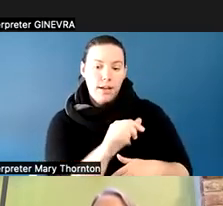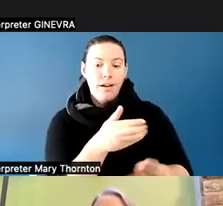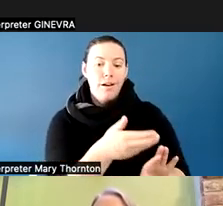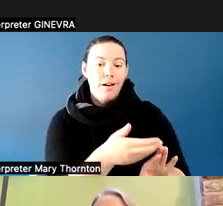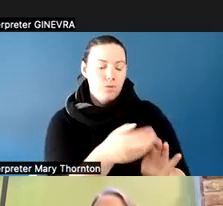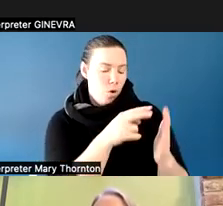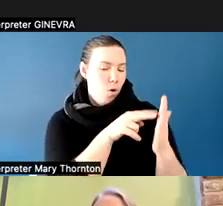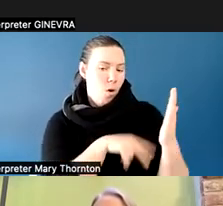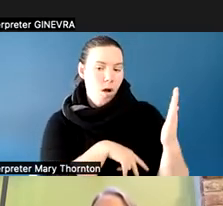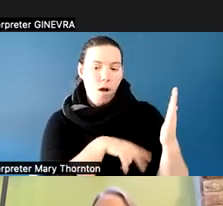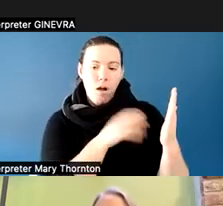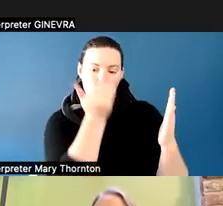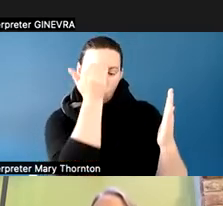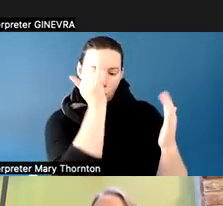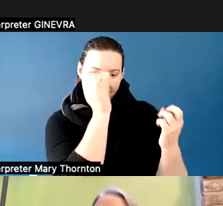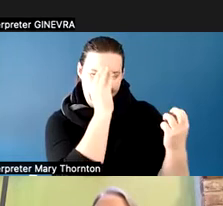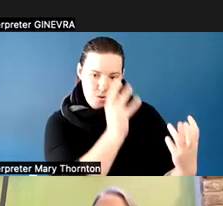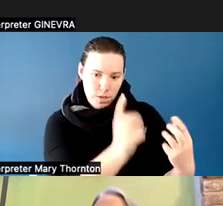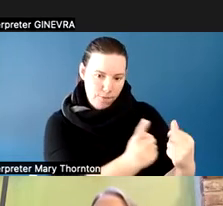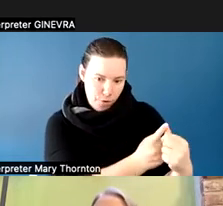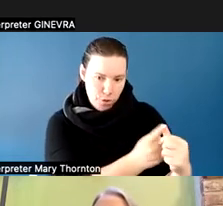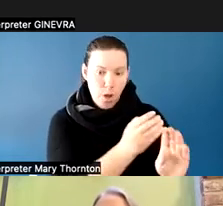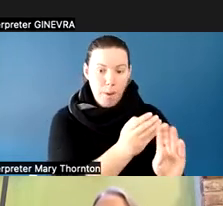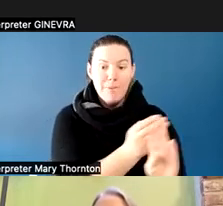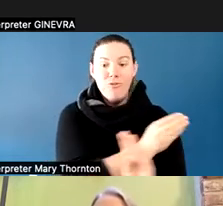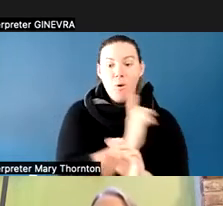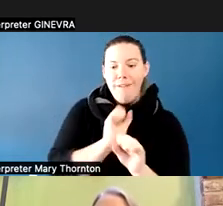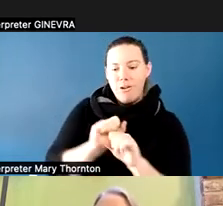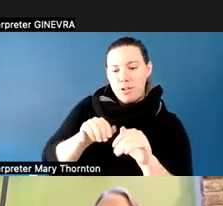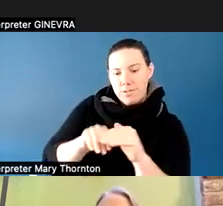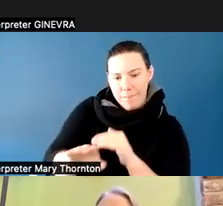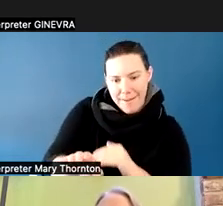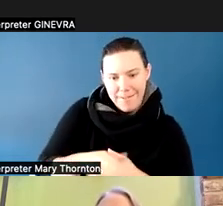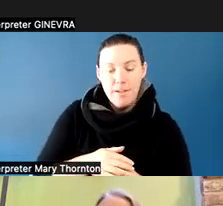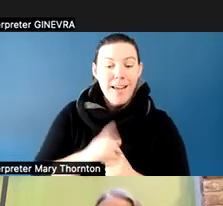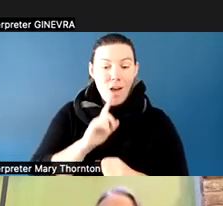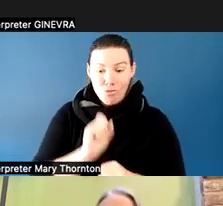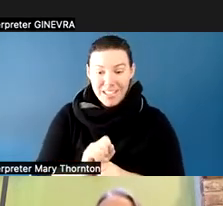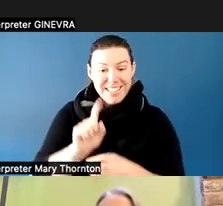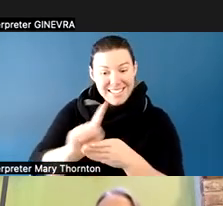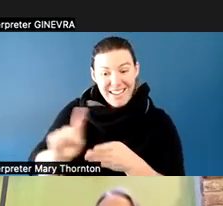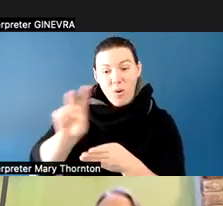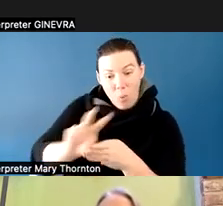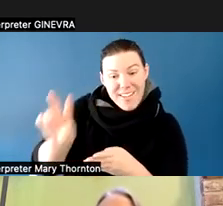So we communicate with them for several weeks even before we do an online session.